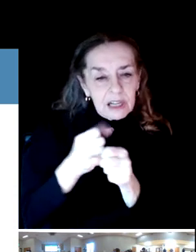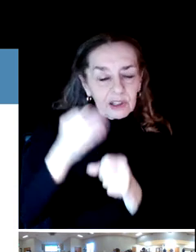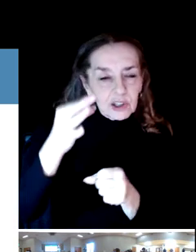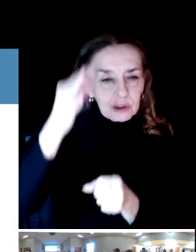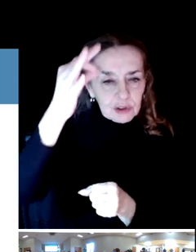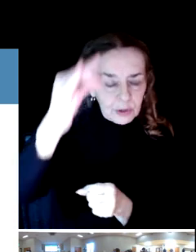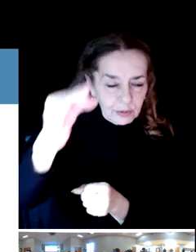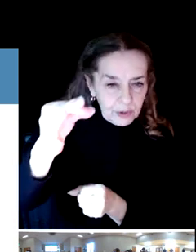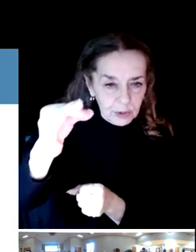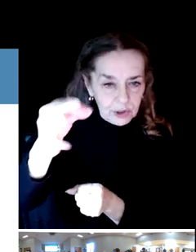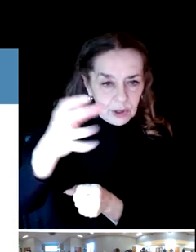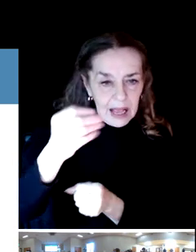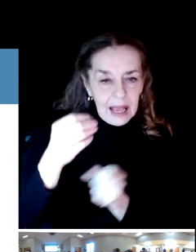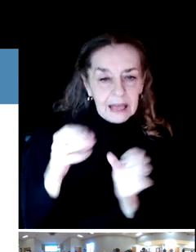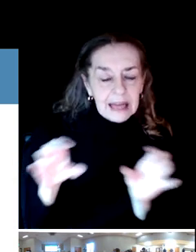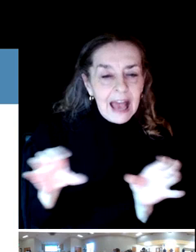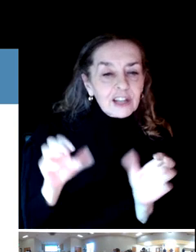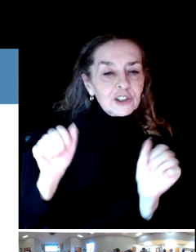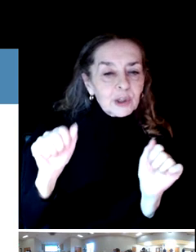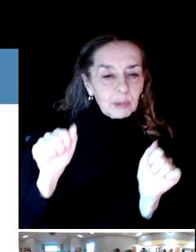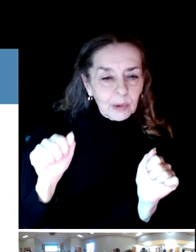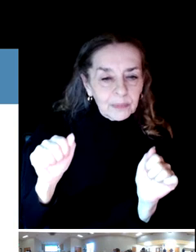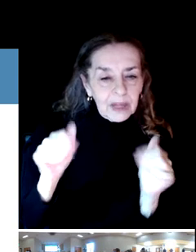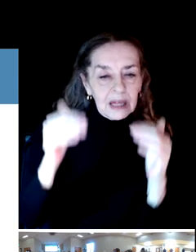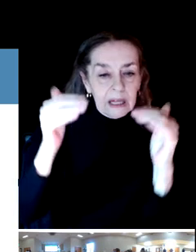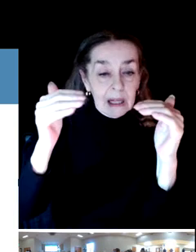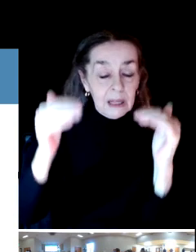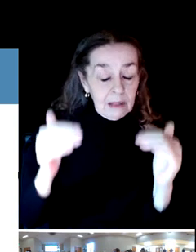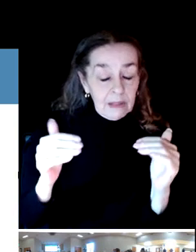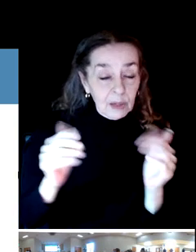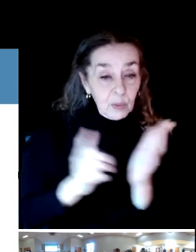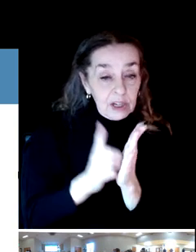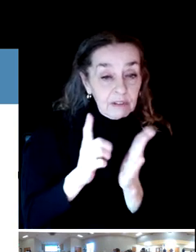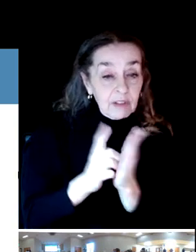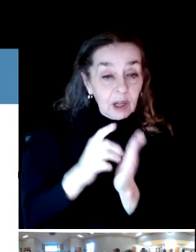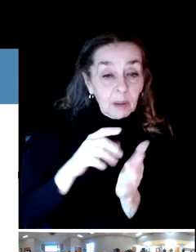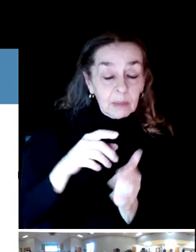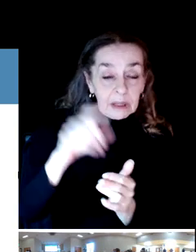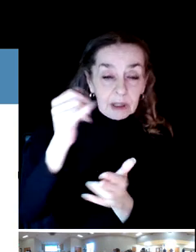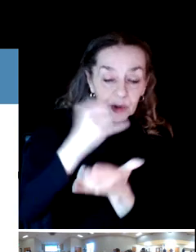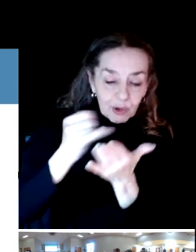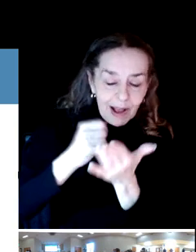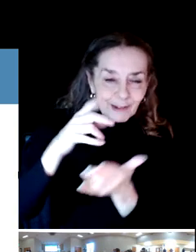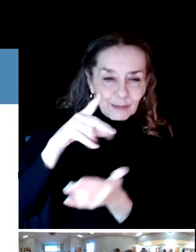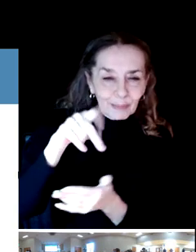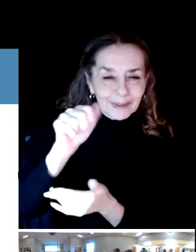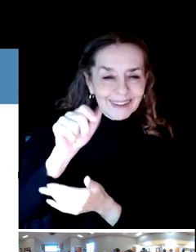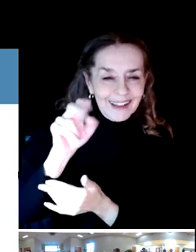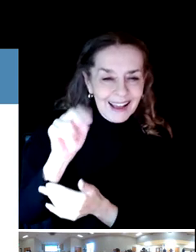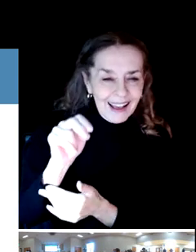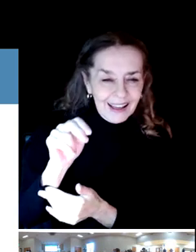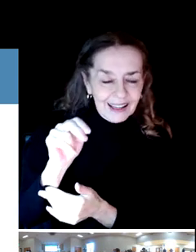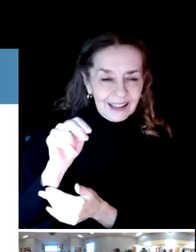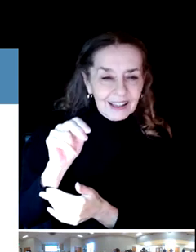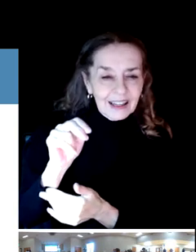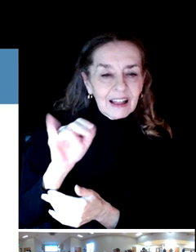So then from there we go to a draft plan. And again, the draft plan will be available electronically for everyone in the community